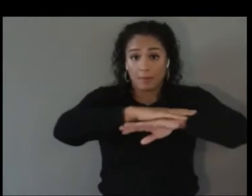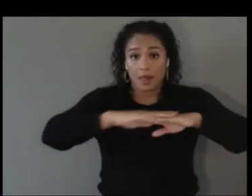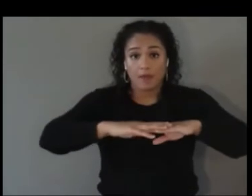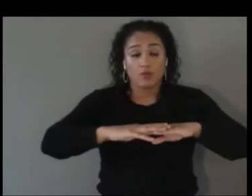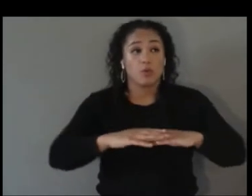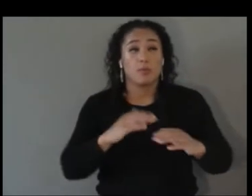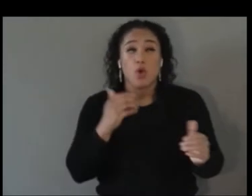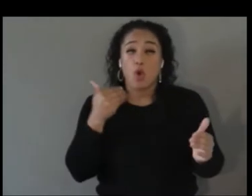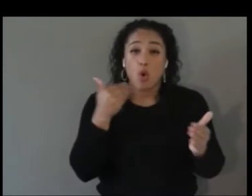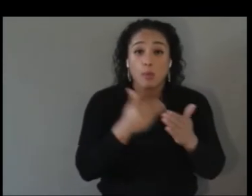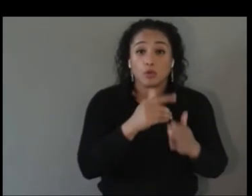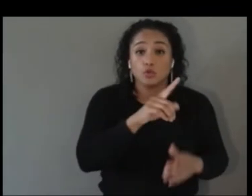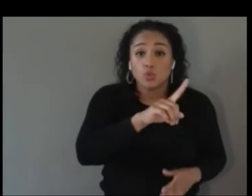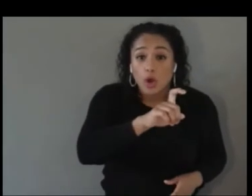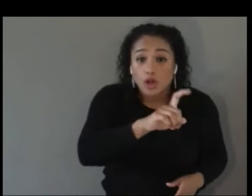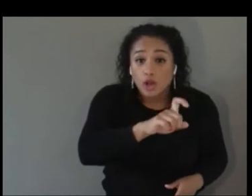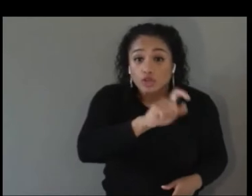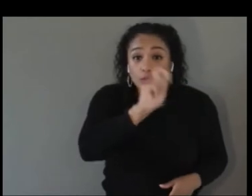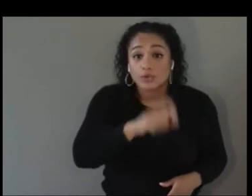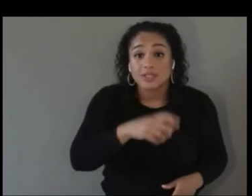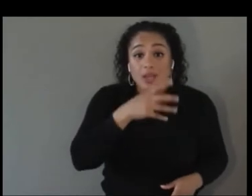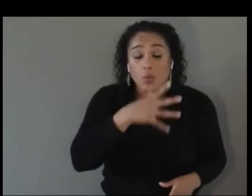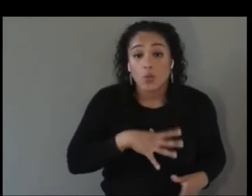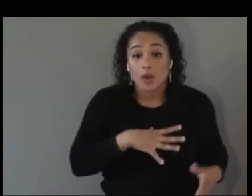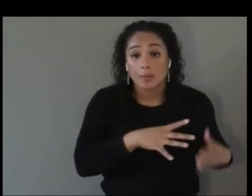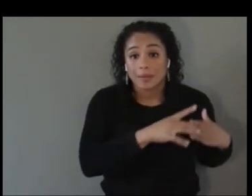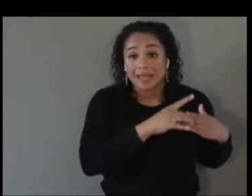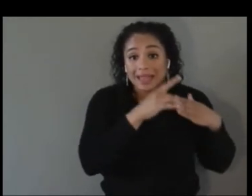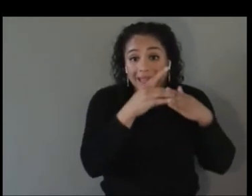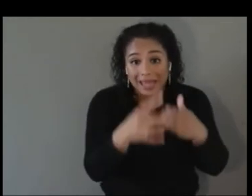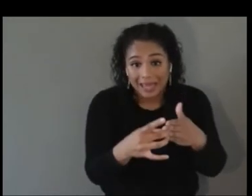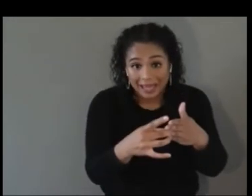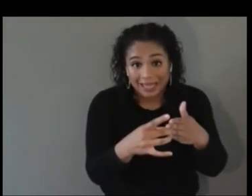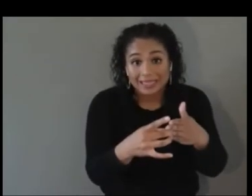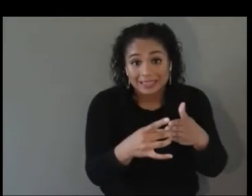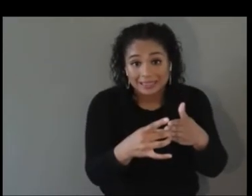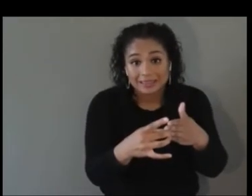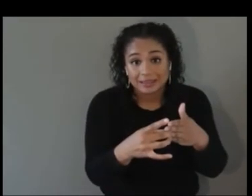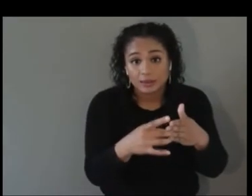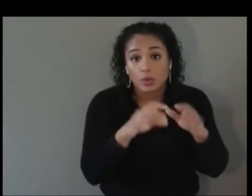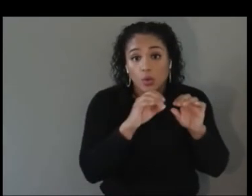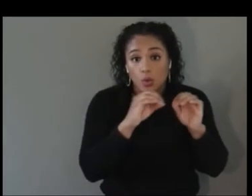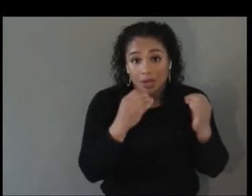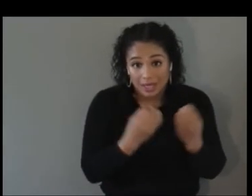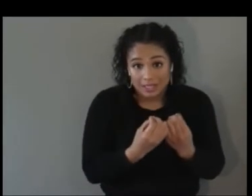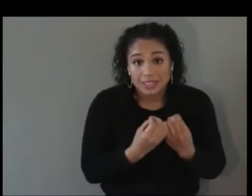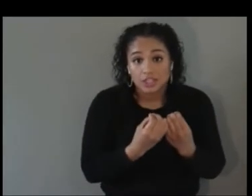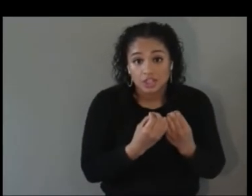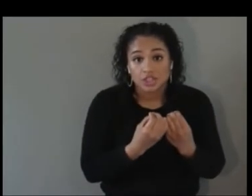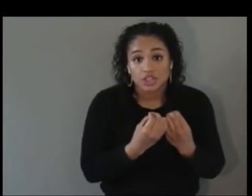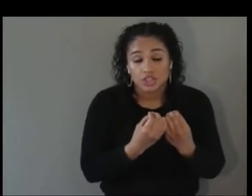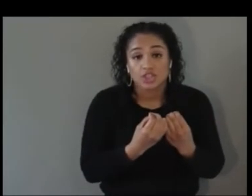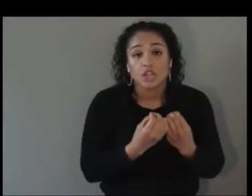led, from C-suite down, women-led organization and we've created an organization and a company that